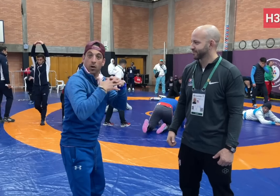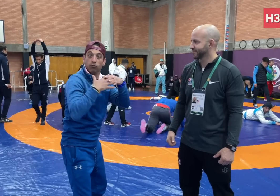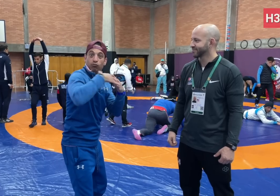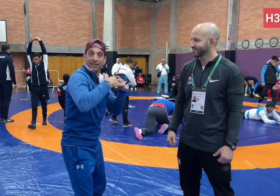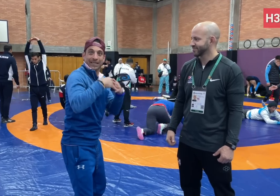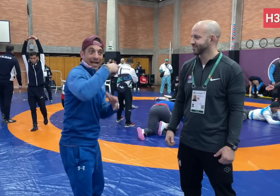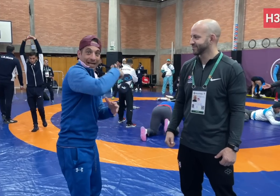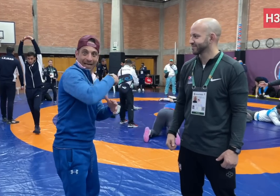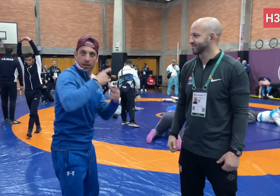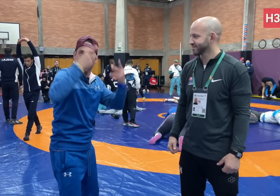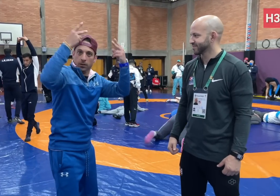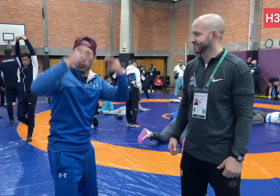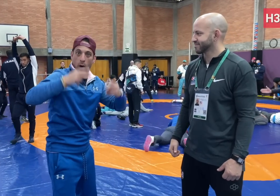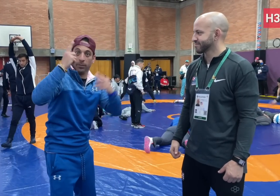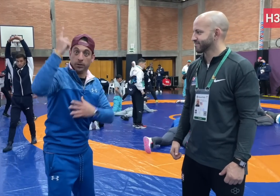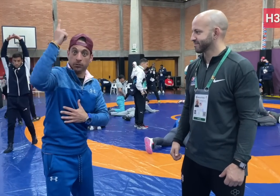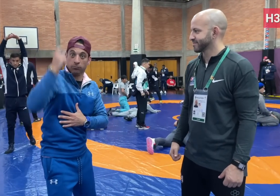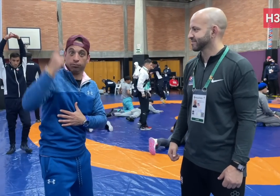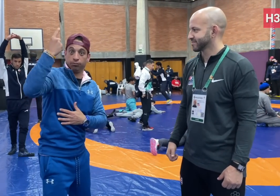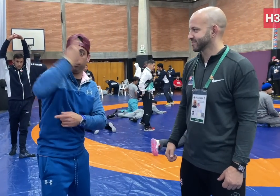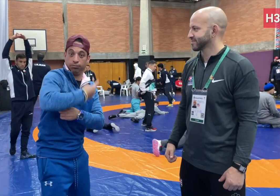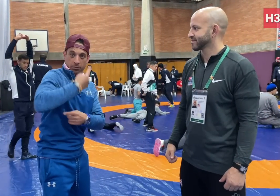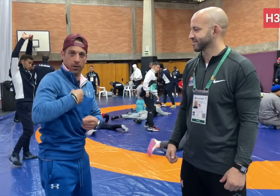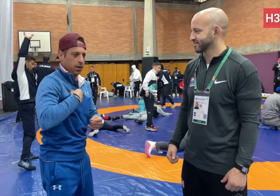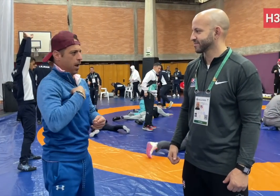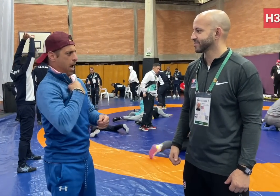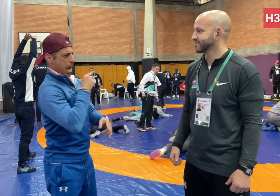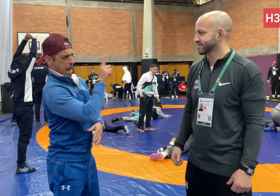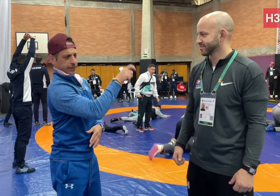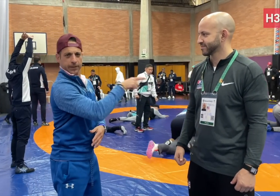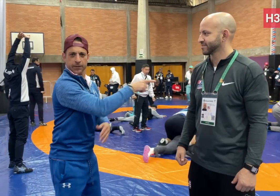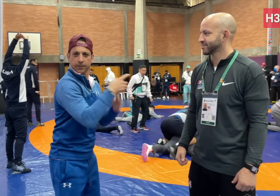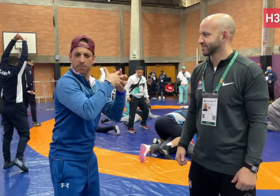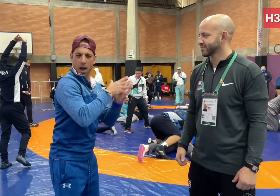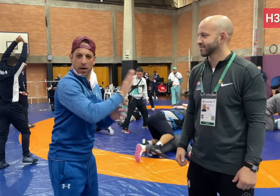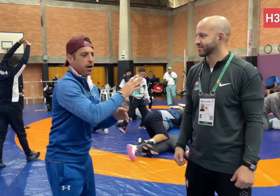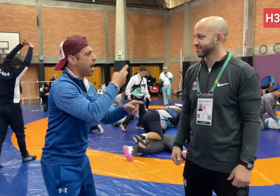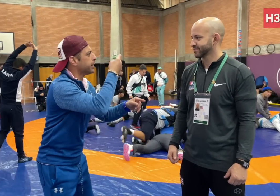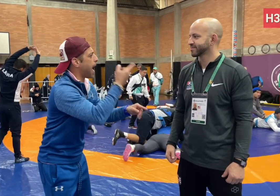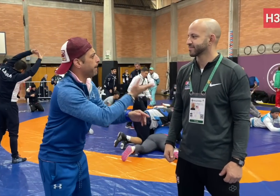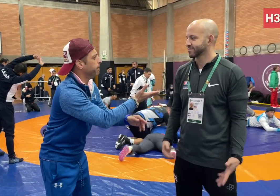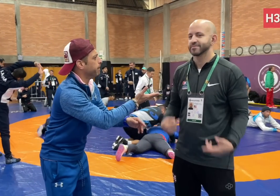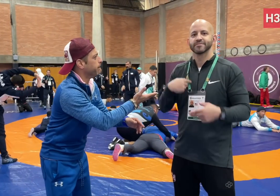Today’s the first day of wrestling competition. I’m interviewing with a wrestler, what’s your name?